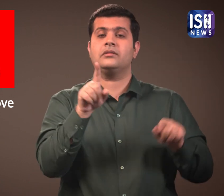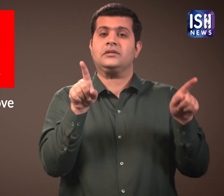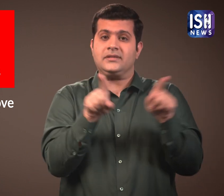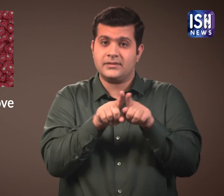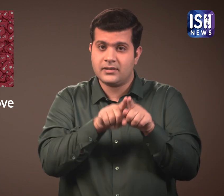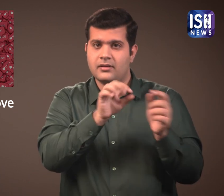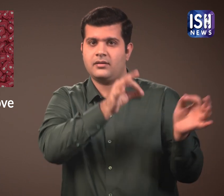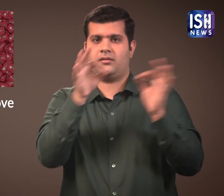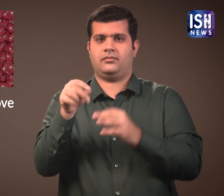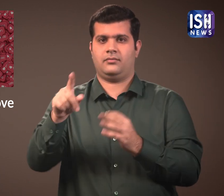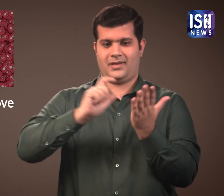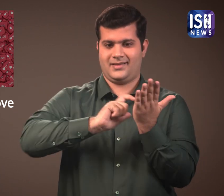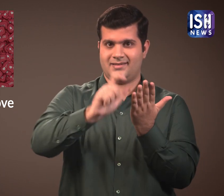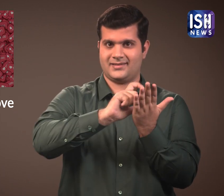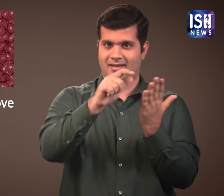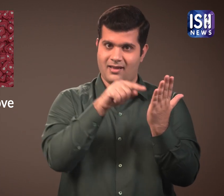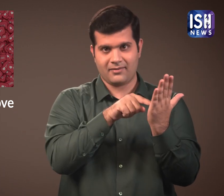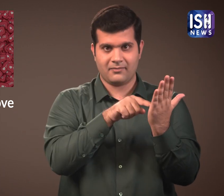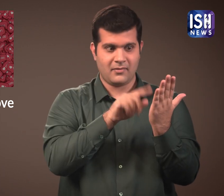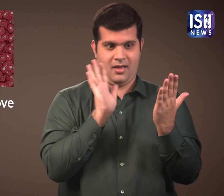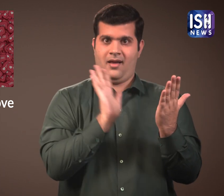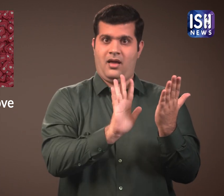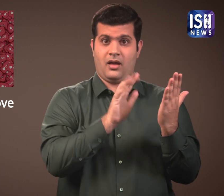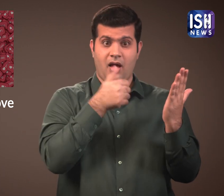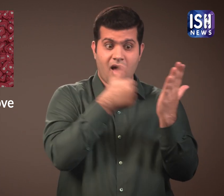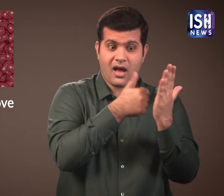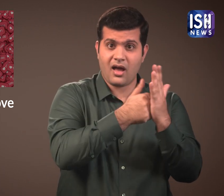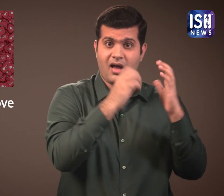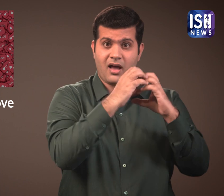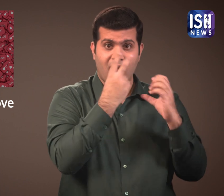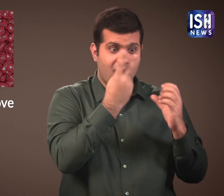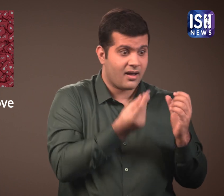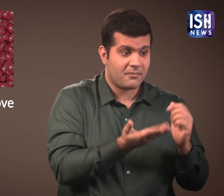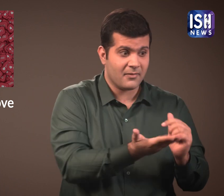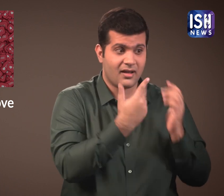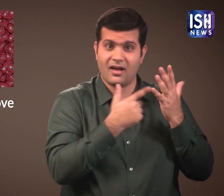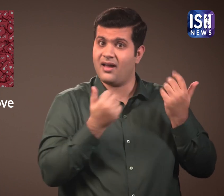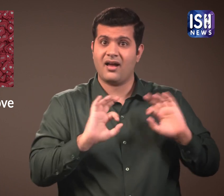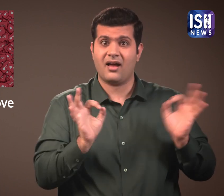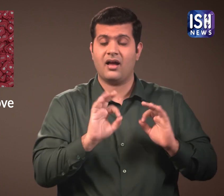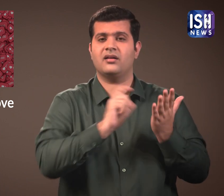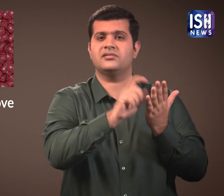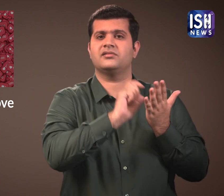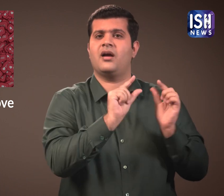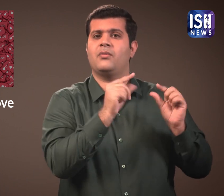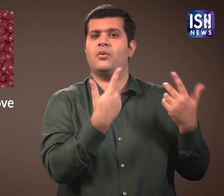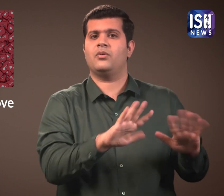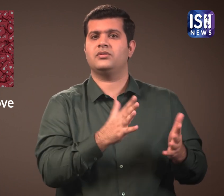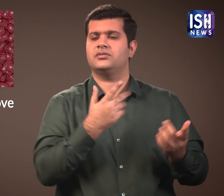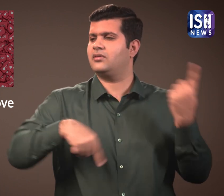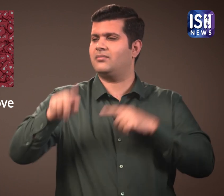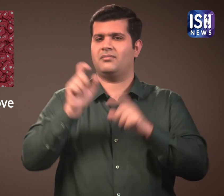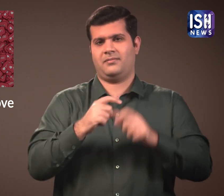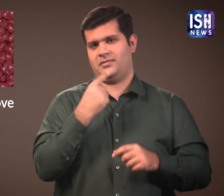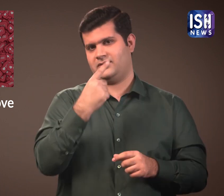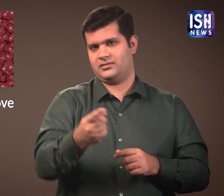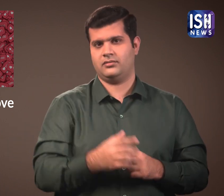Similarly People said Instagram is useless without Likes.